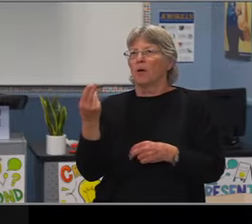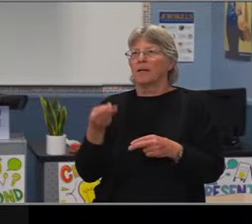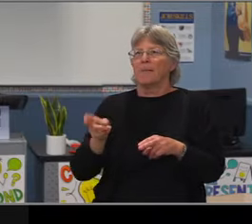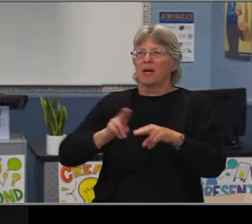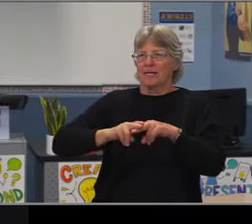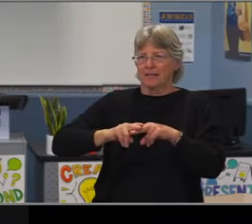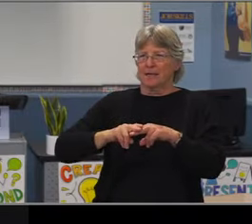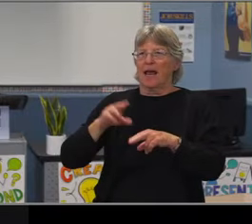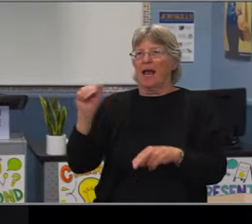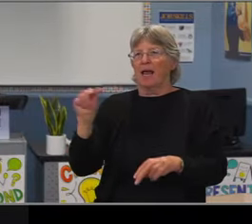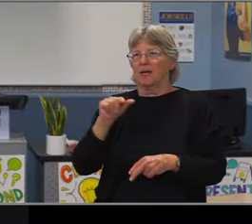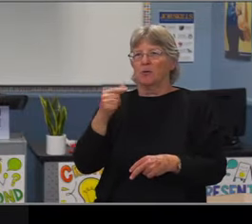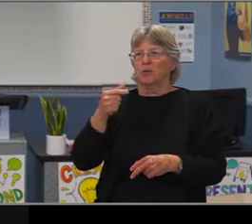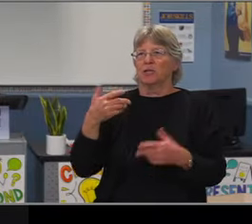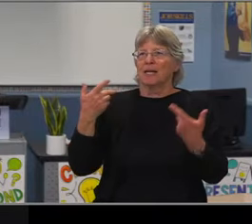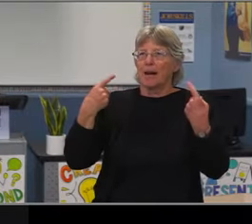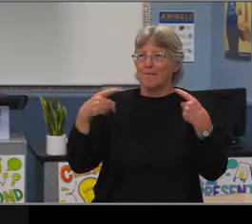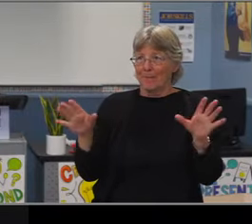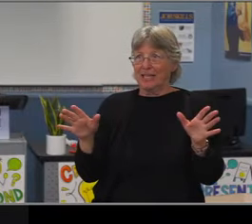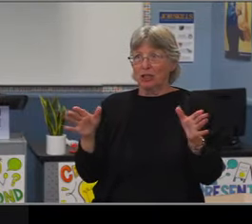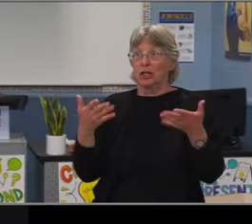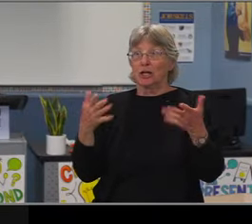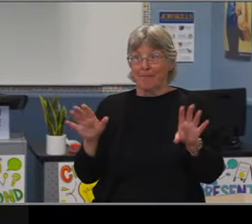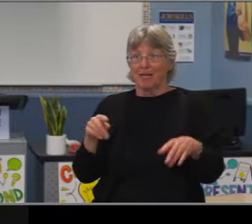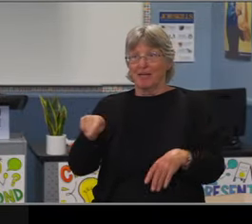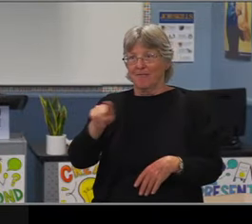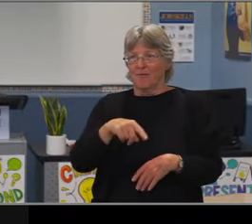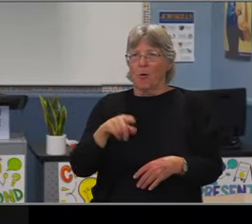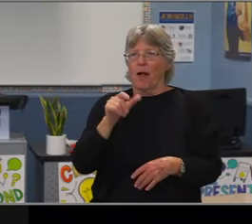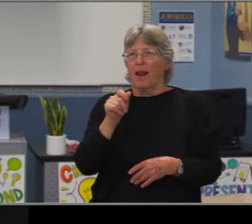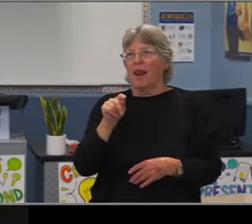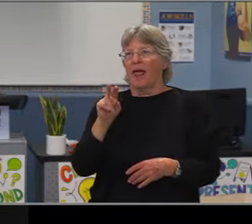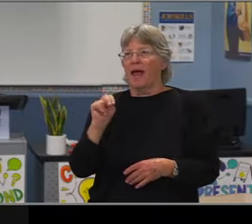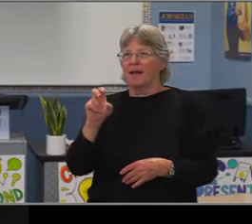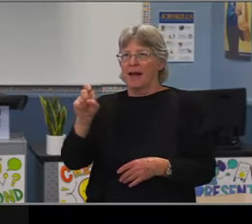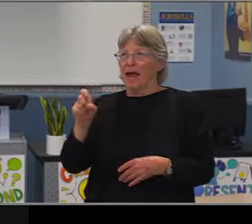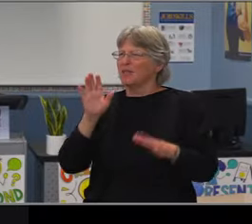I know there are many more outcomes for elementary school we could look at. This was just so that we could compare